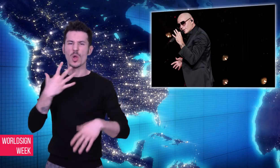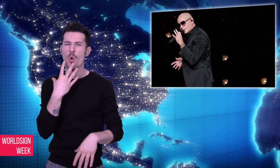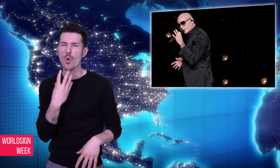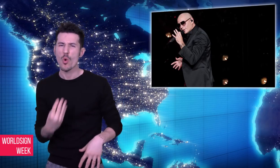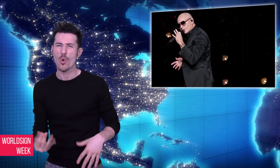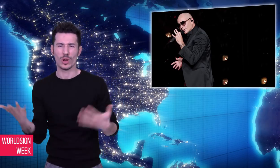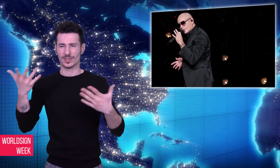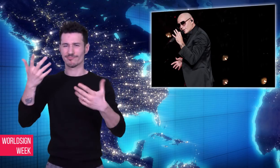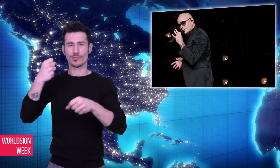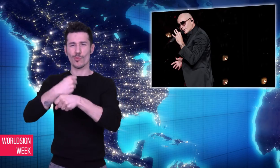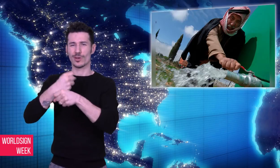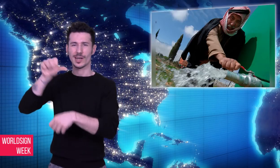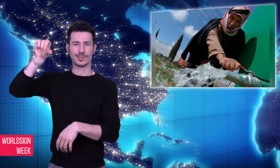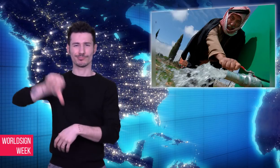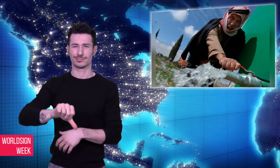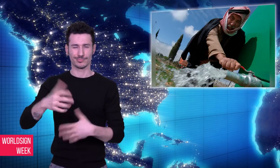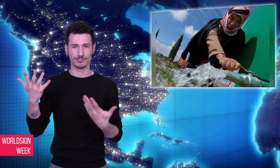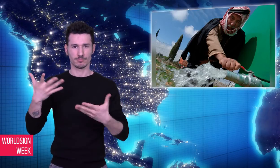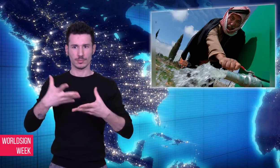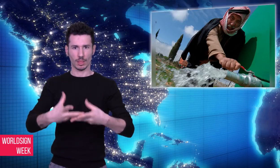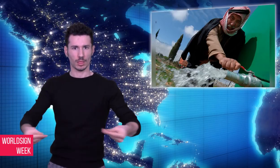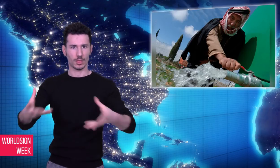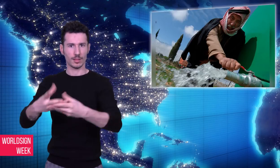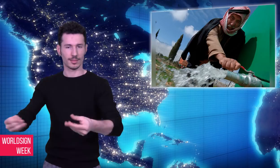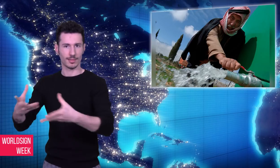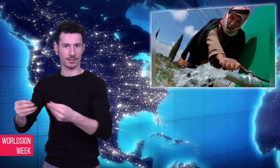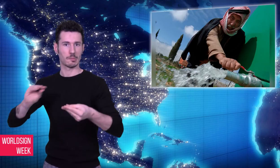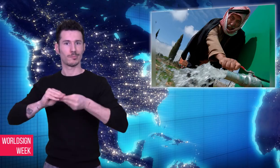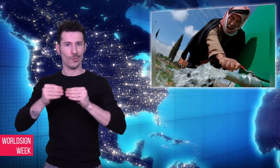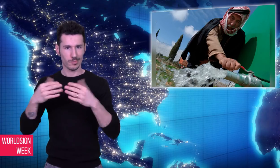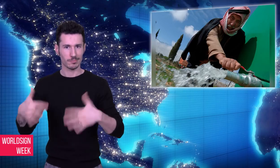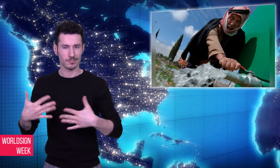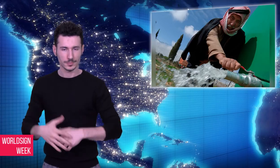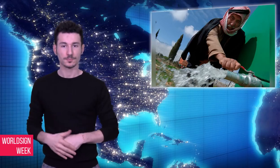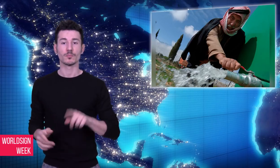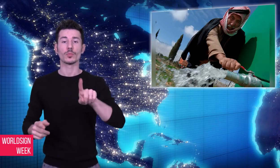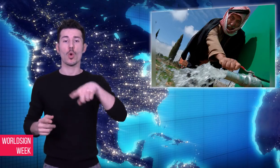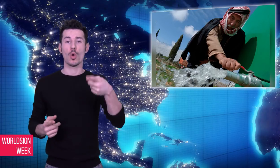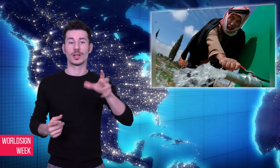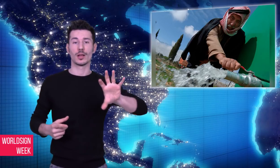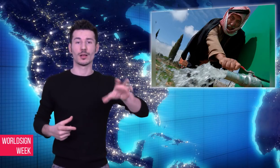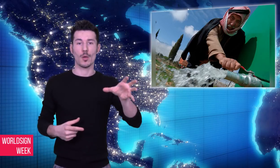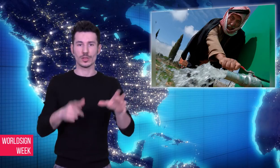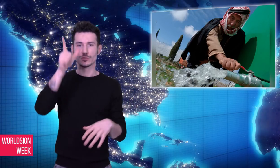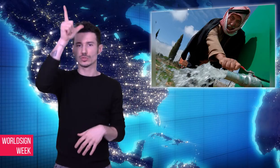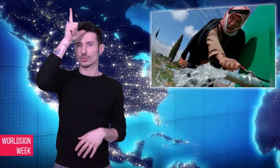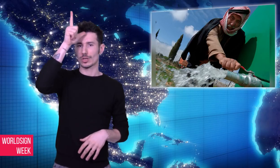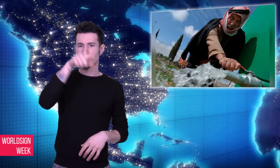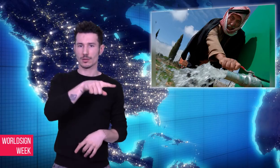One of the driest countries, Jordon,